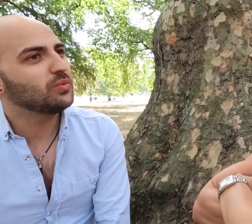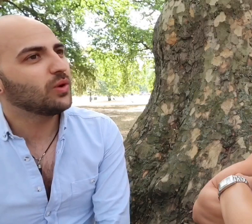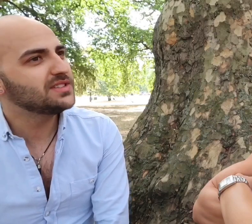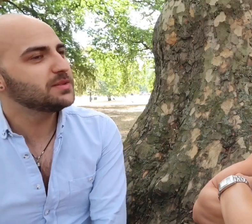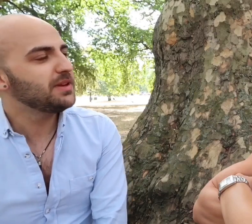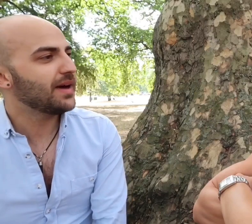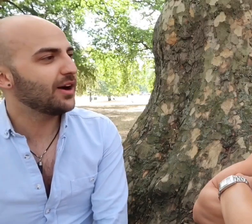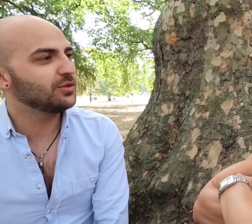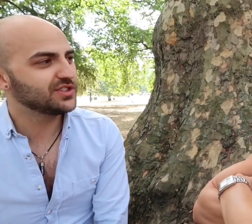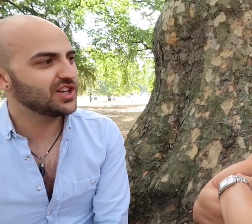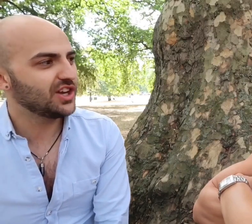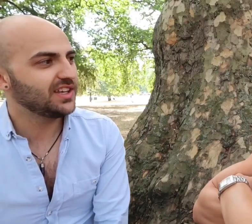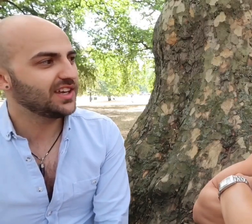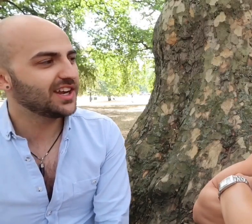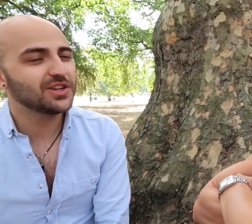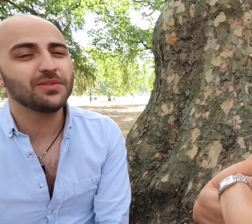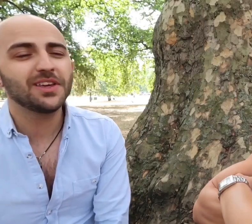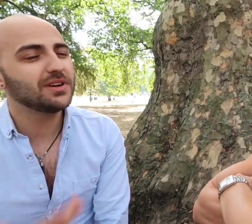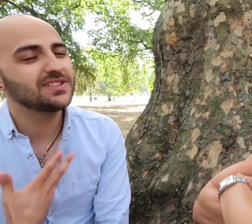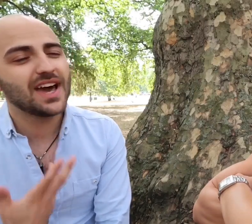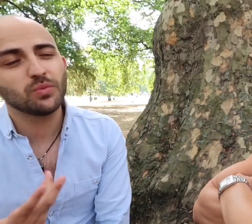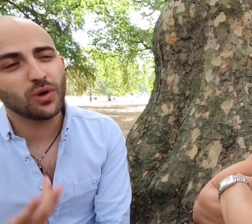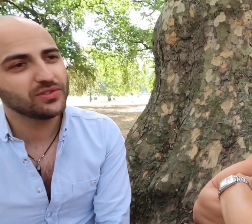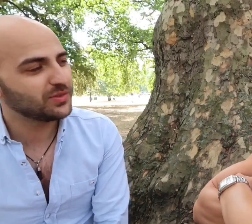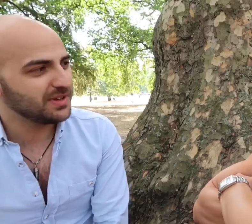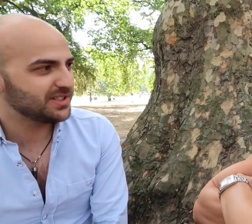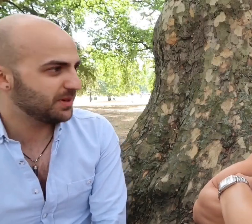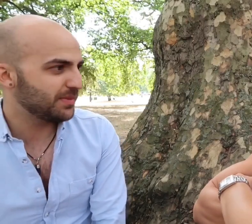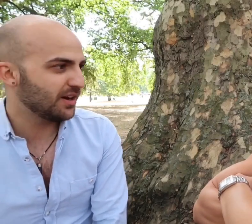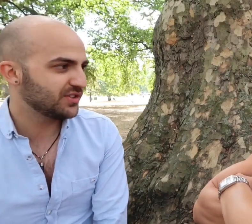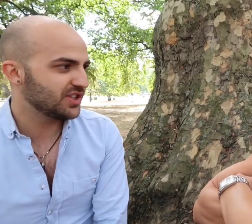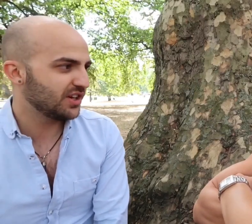and I said to him... "I don't want power of attorney and I don't think my dad wants me to be power of attorney